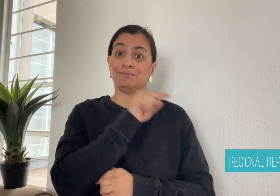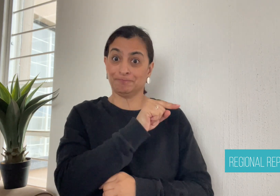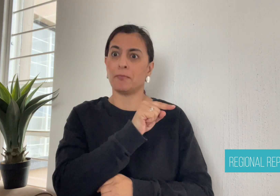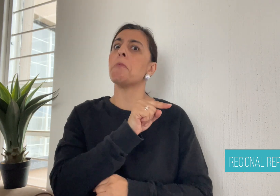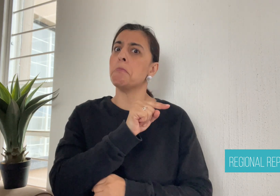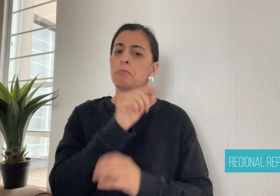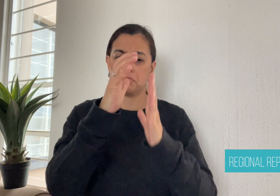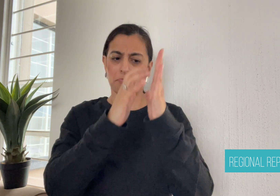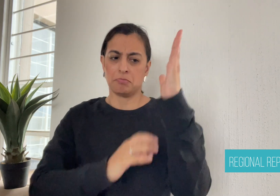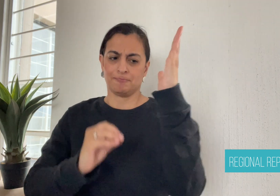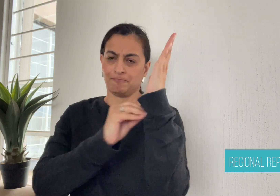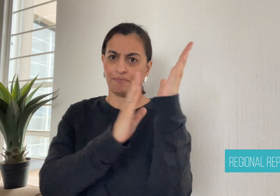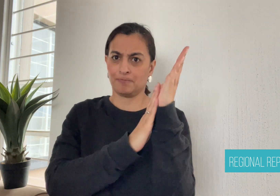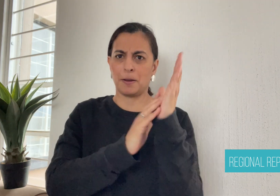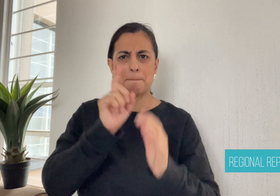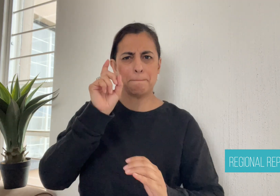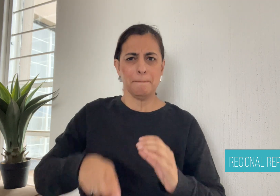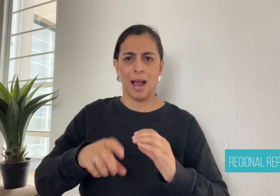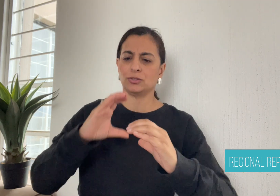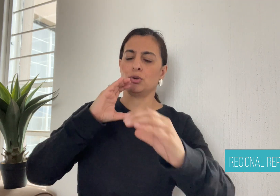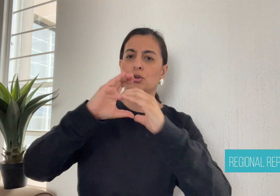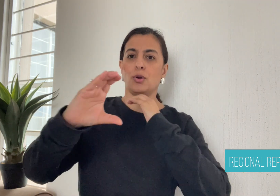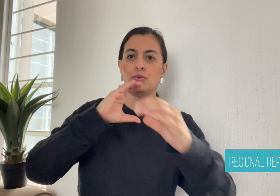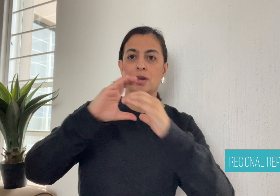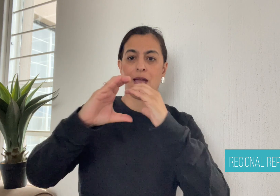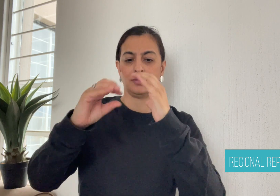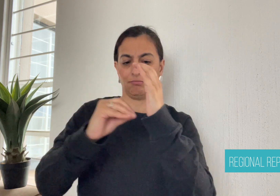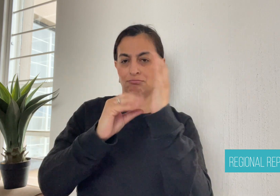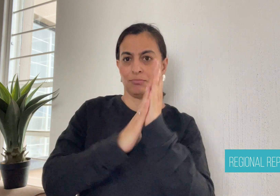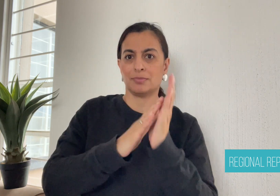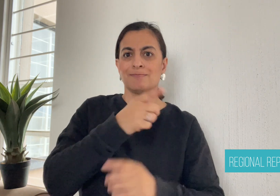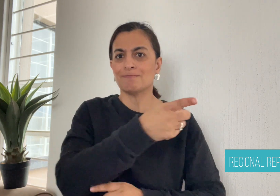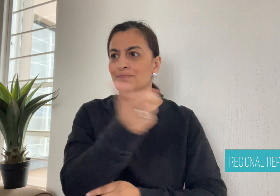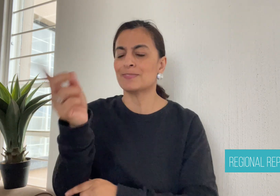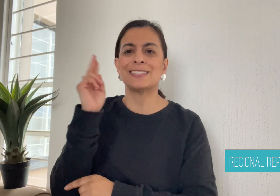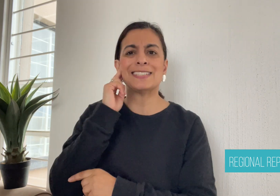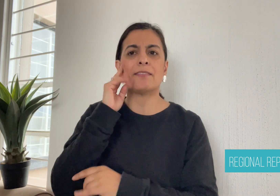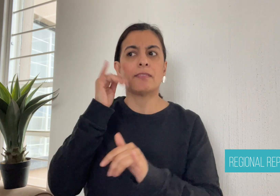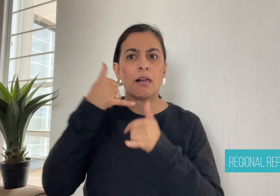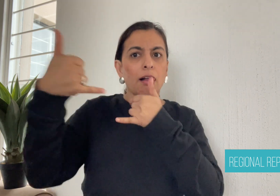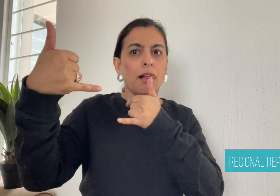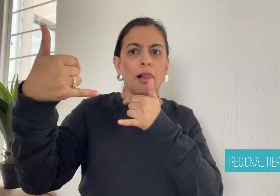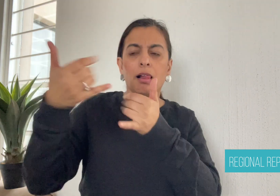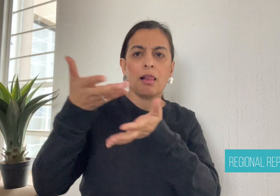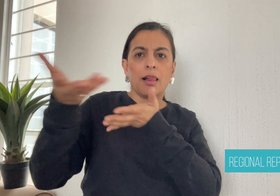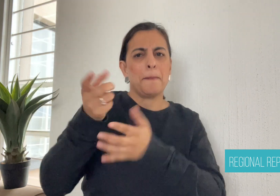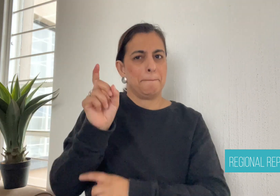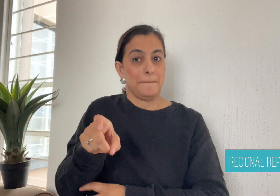with Disabilities to require electronic communication service